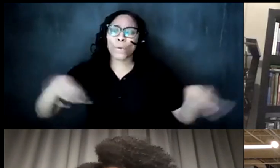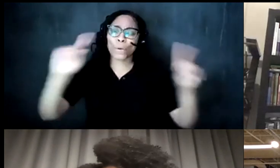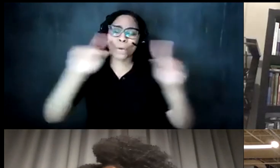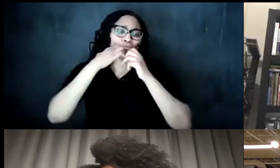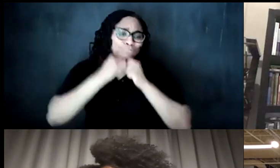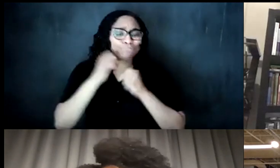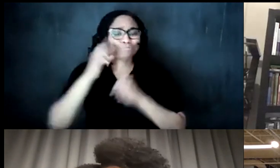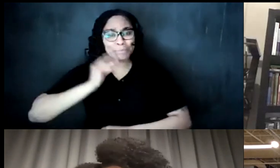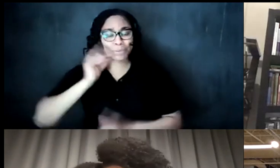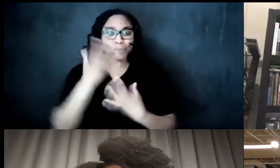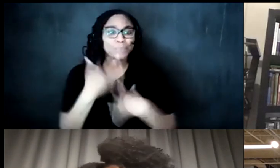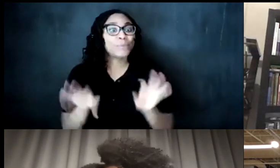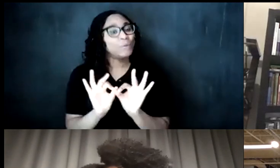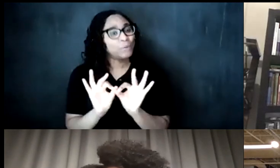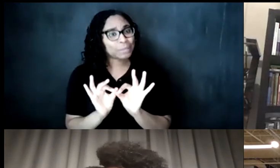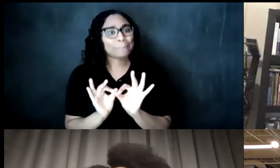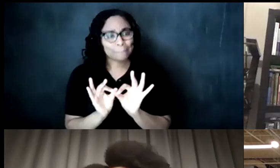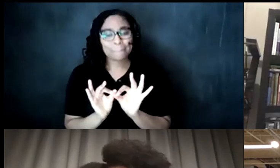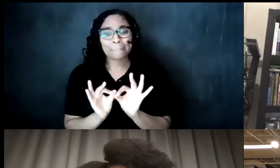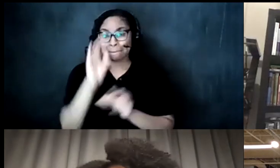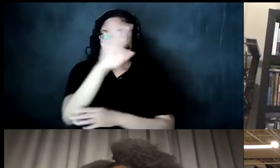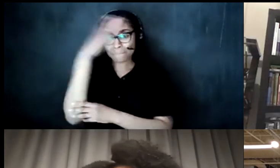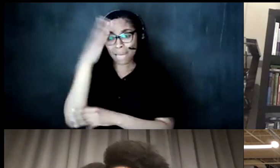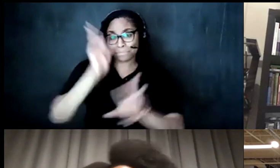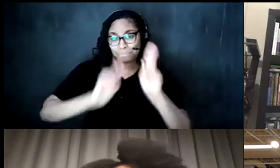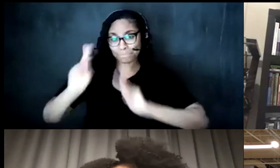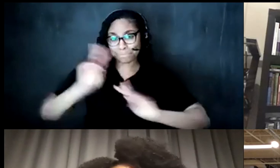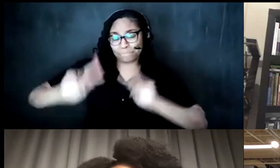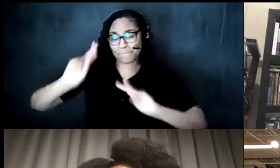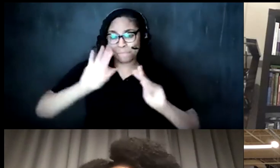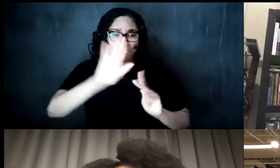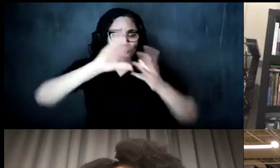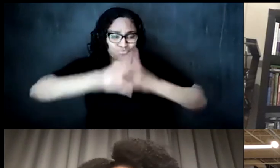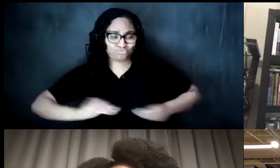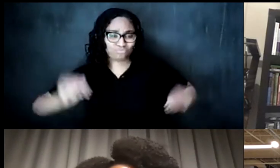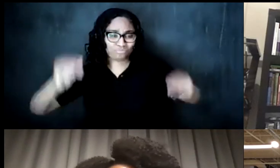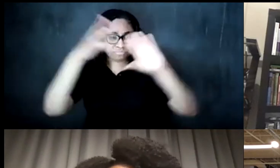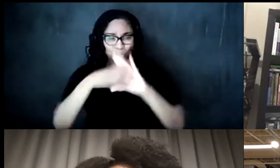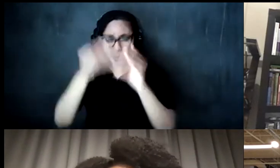um it's really important for for black people to tell their own stories and to tell their history